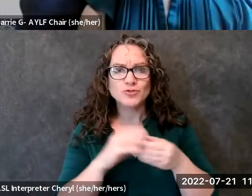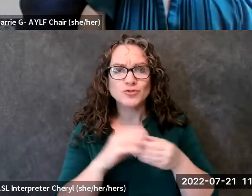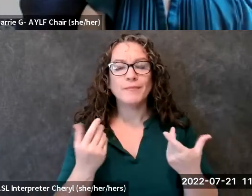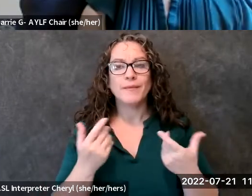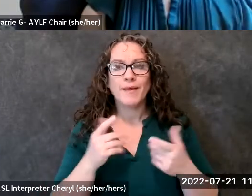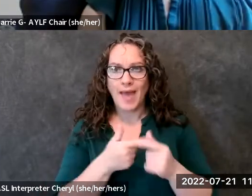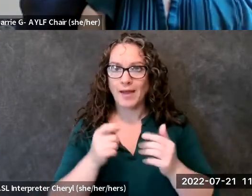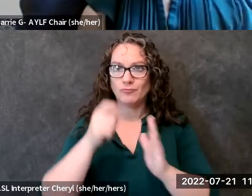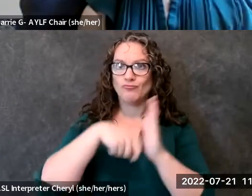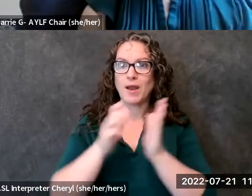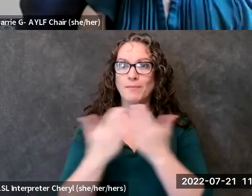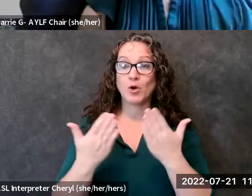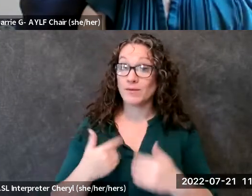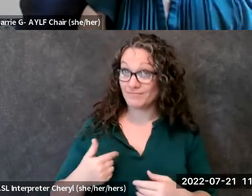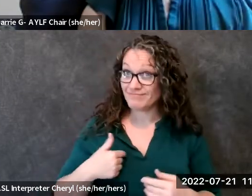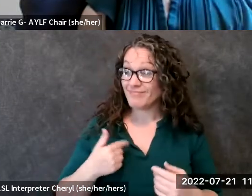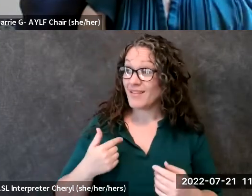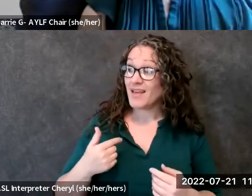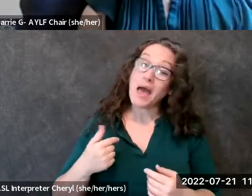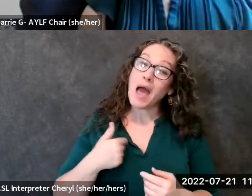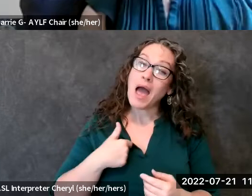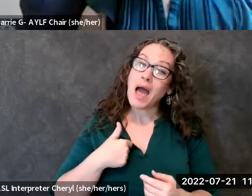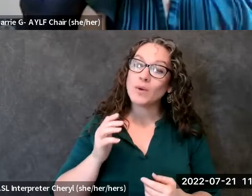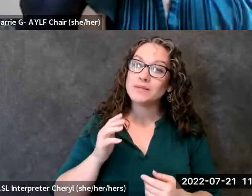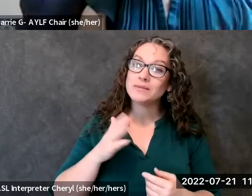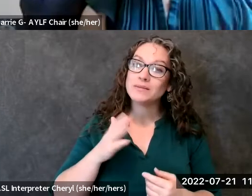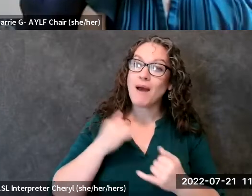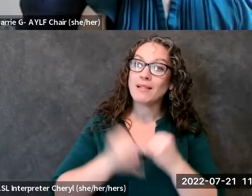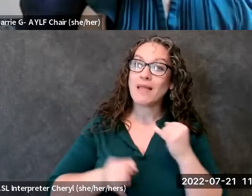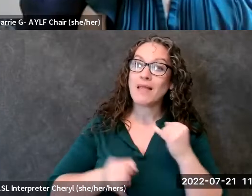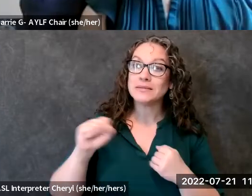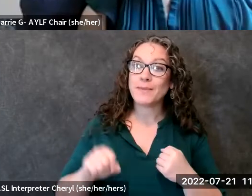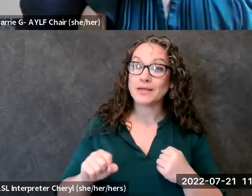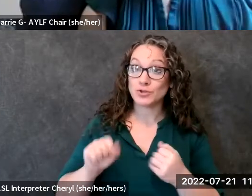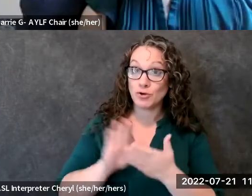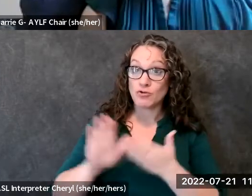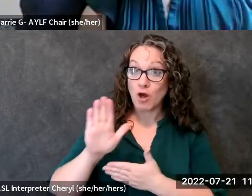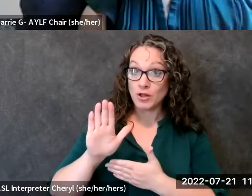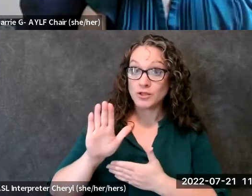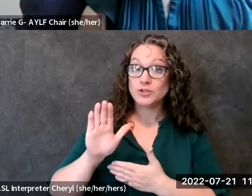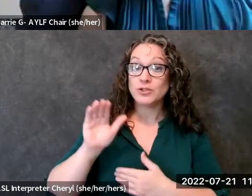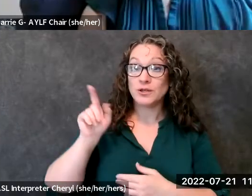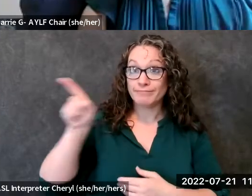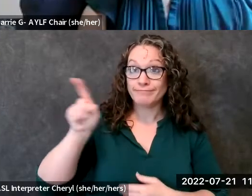and source books when i was in my last semester of college at asu and